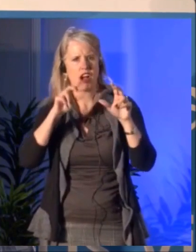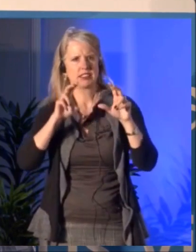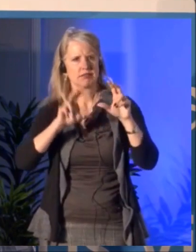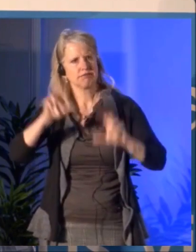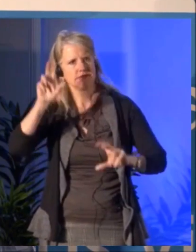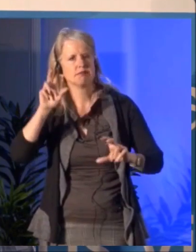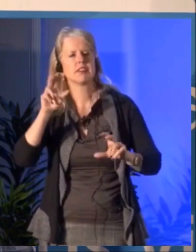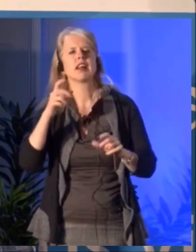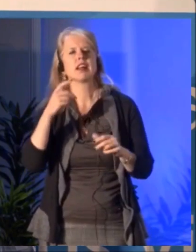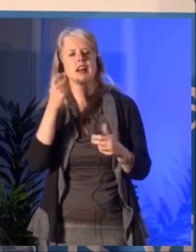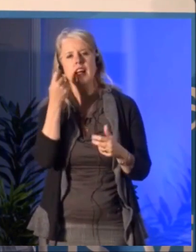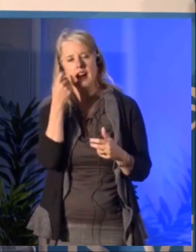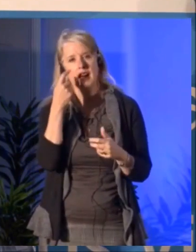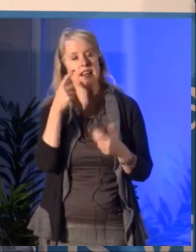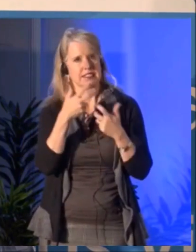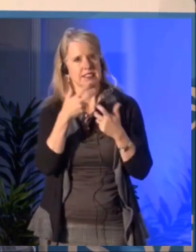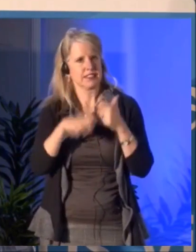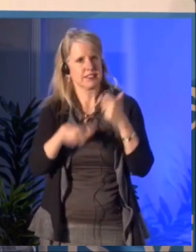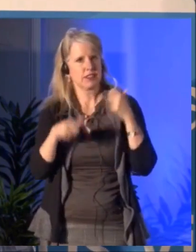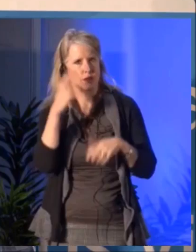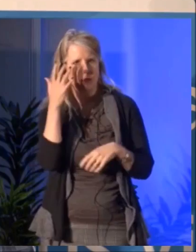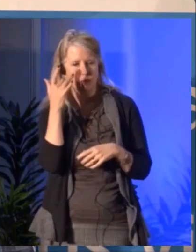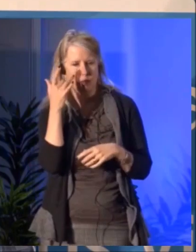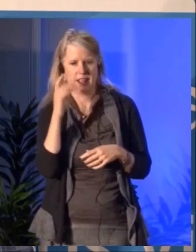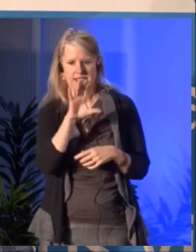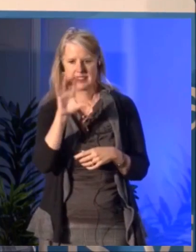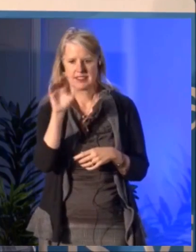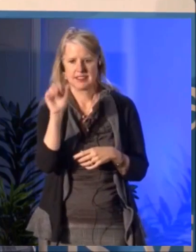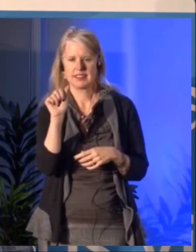to equity, to diversity, to indigenous, to regions and all